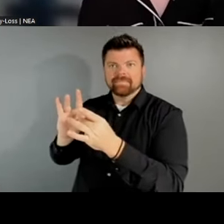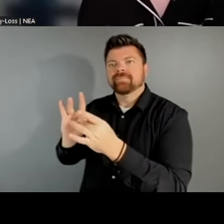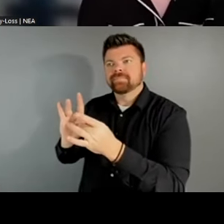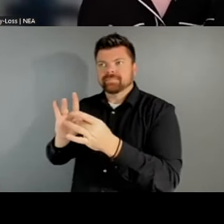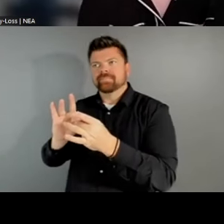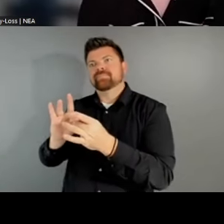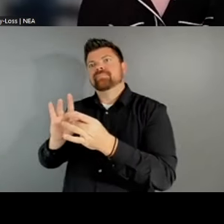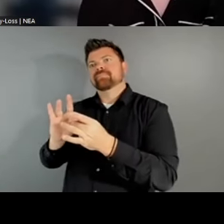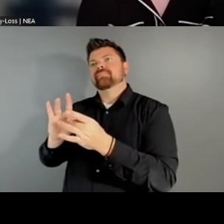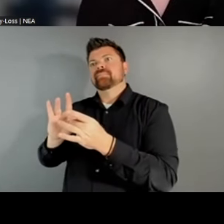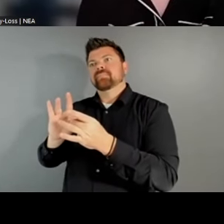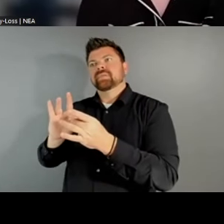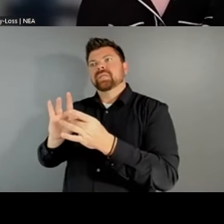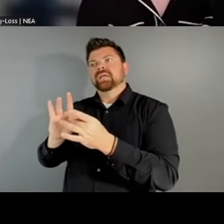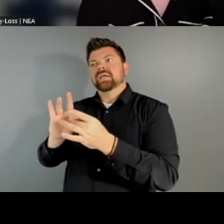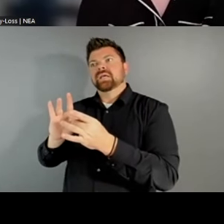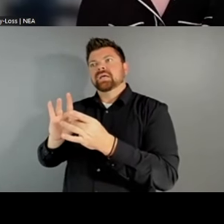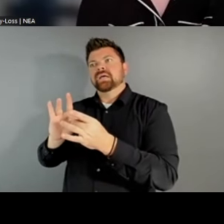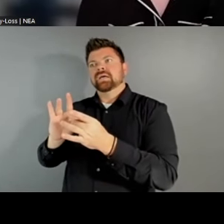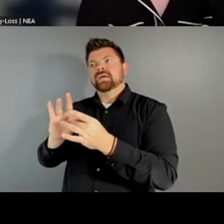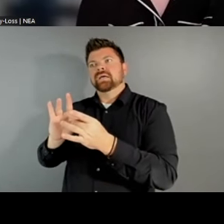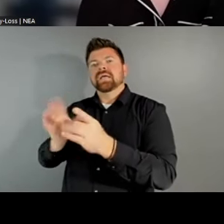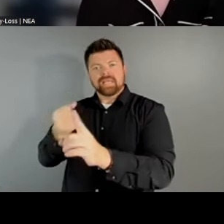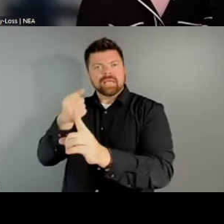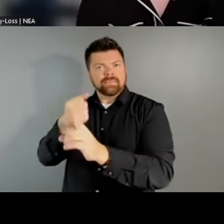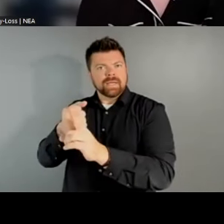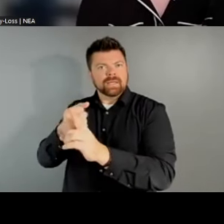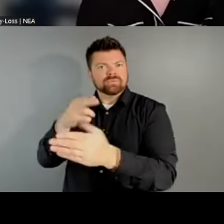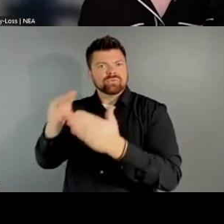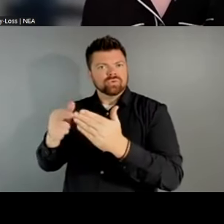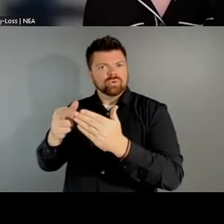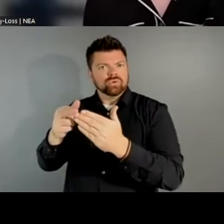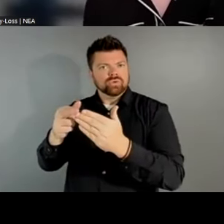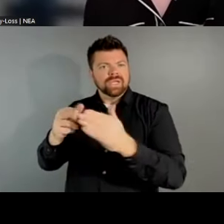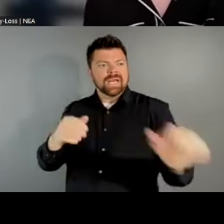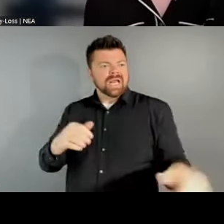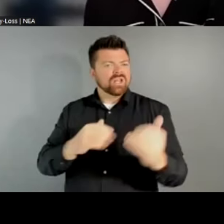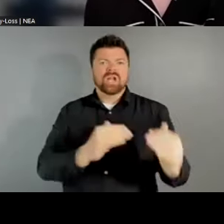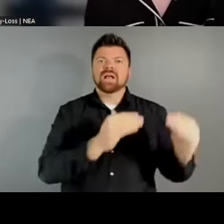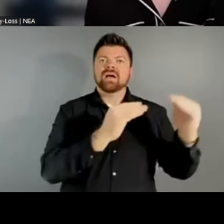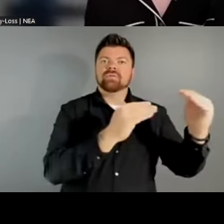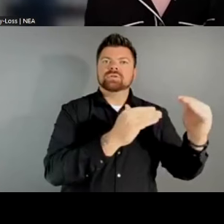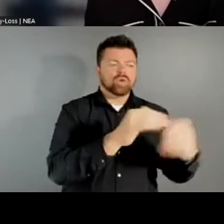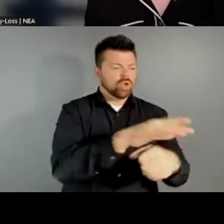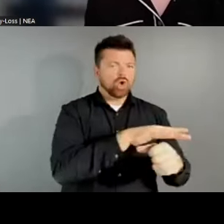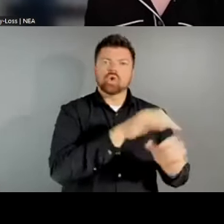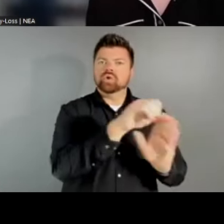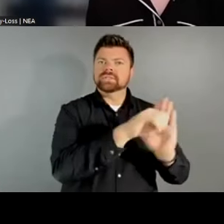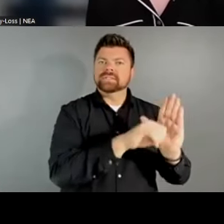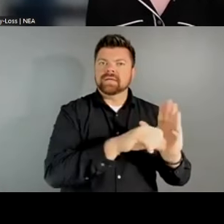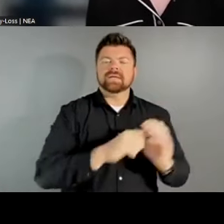other geographic levels. So, at the state and at the local levels in particular. So, we have done